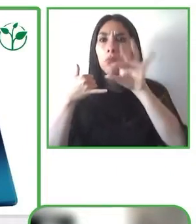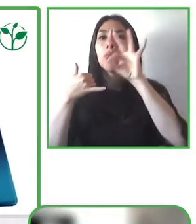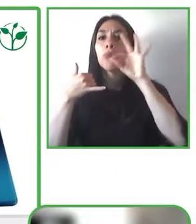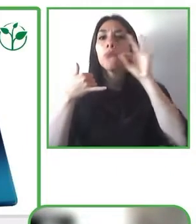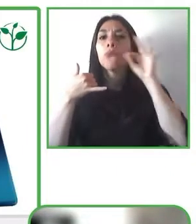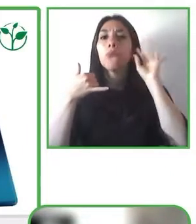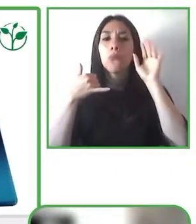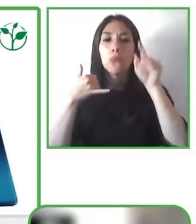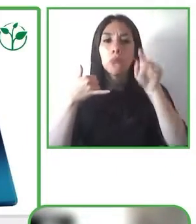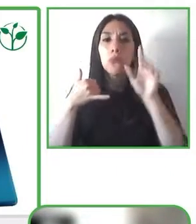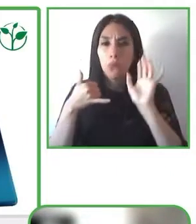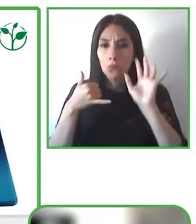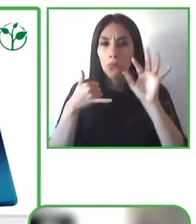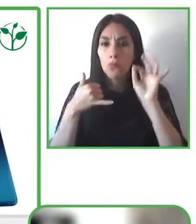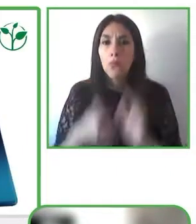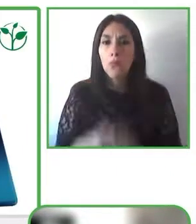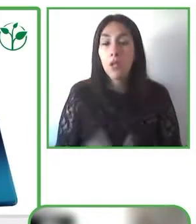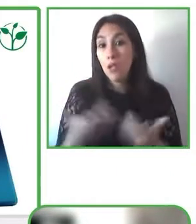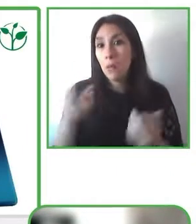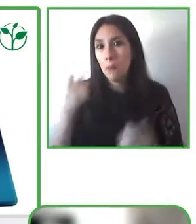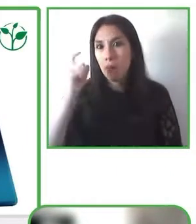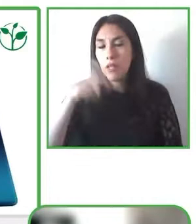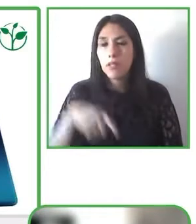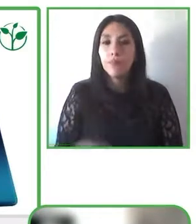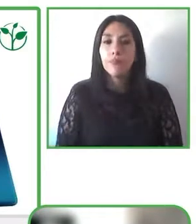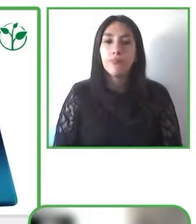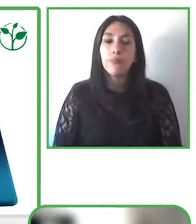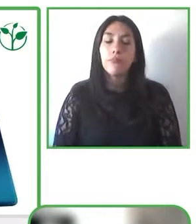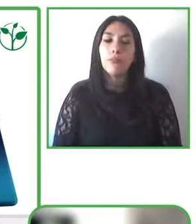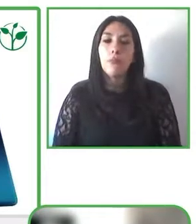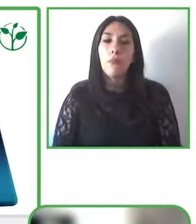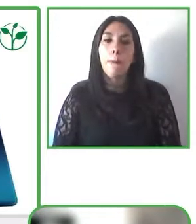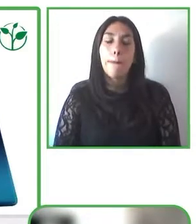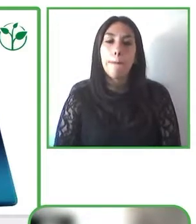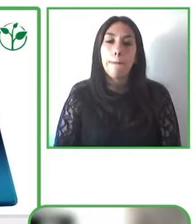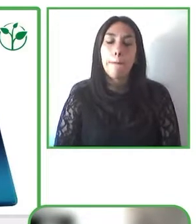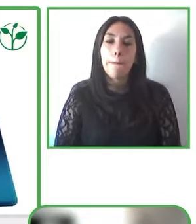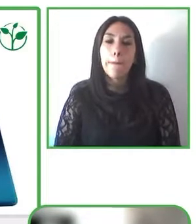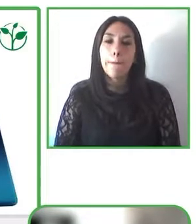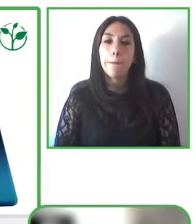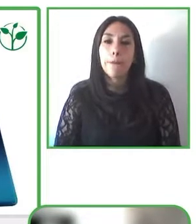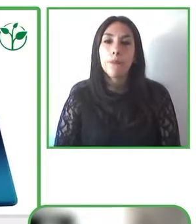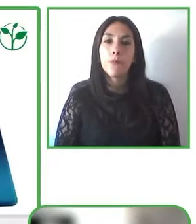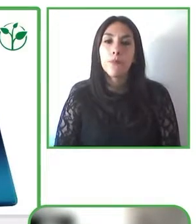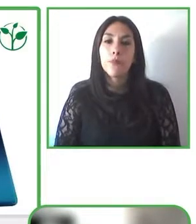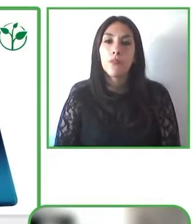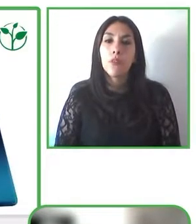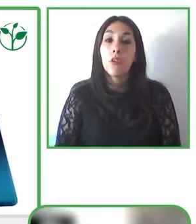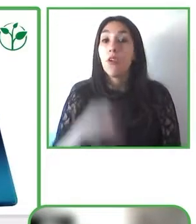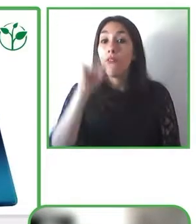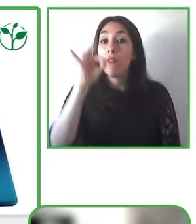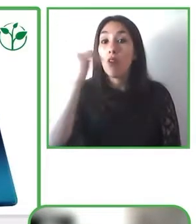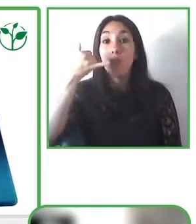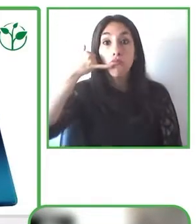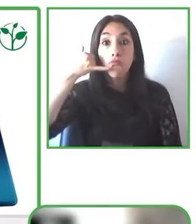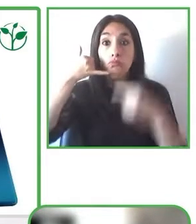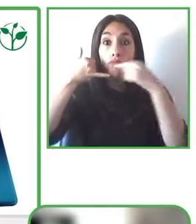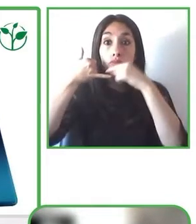Once you have made that selection the database will then show you the results and also allows